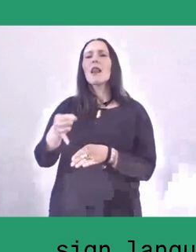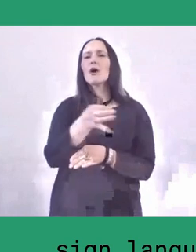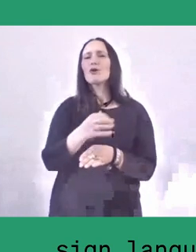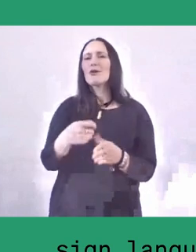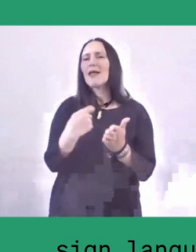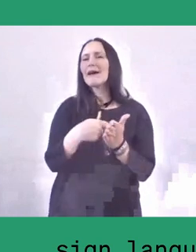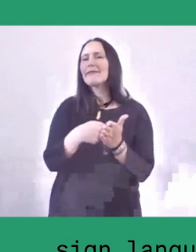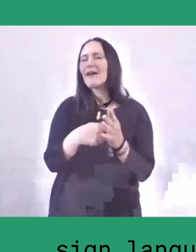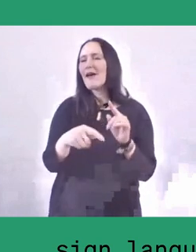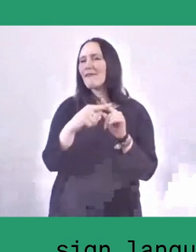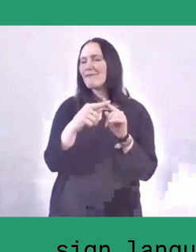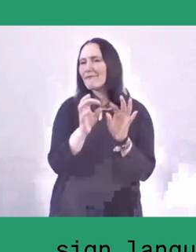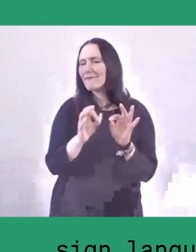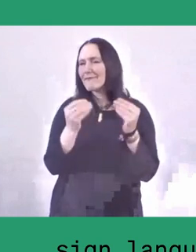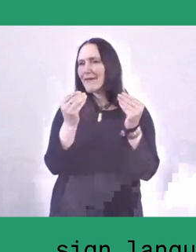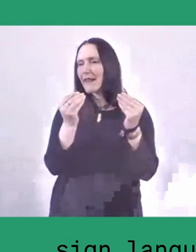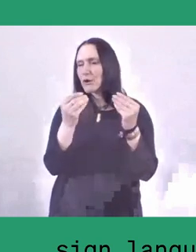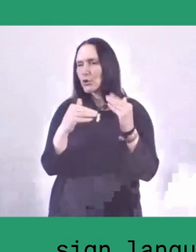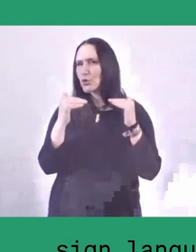it's a process that...